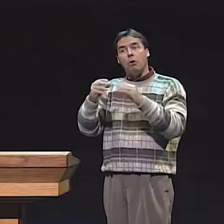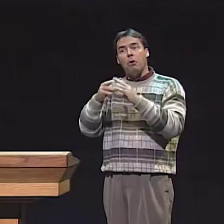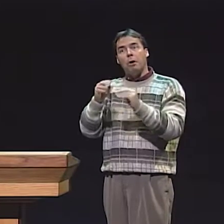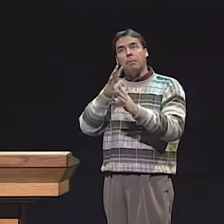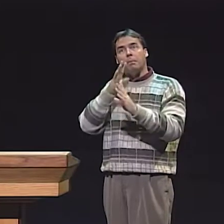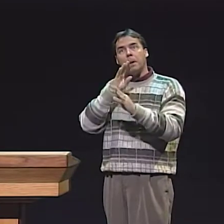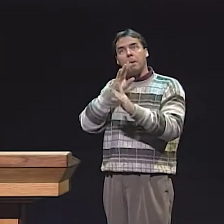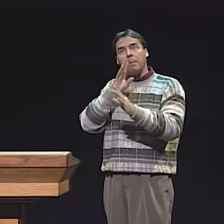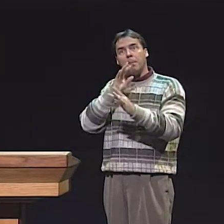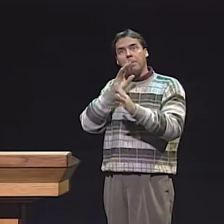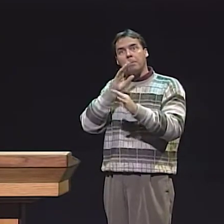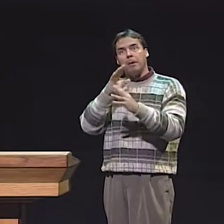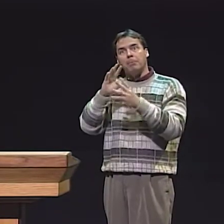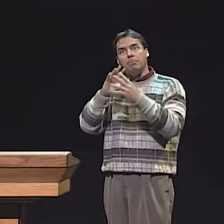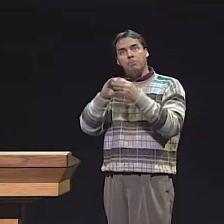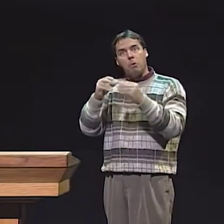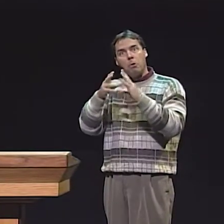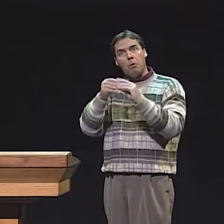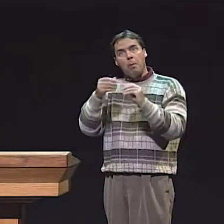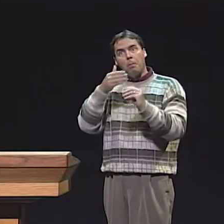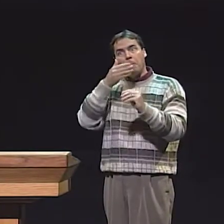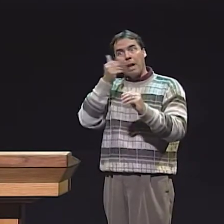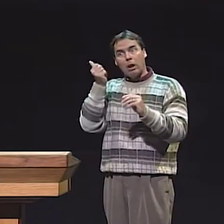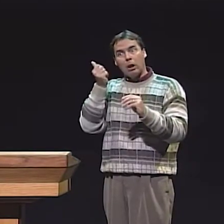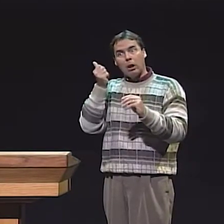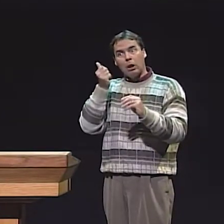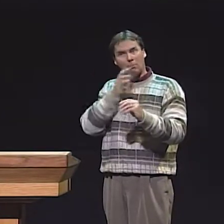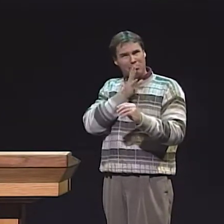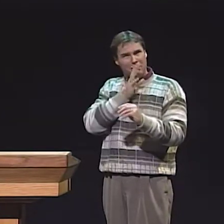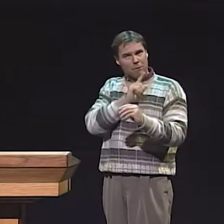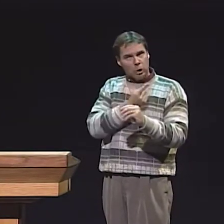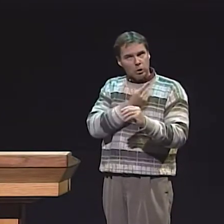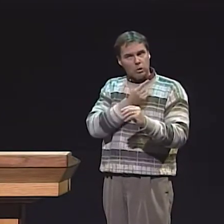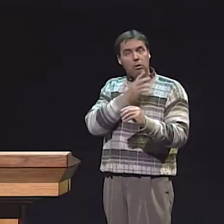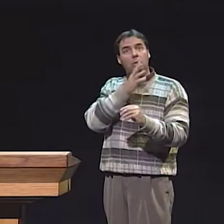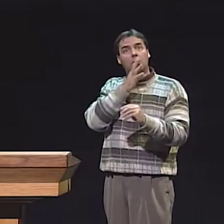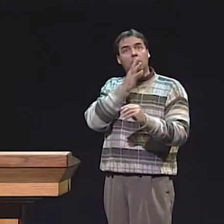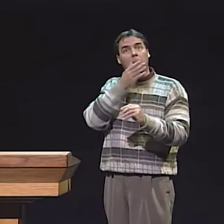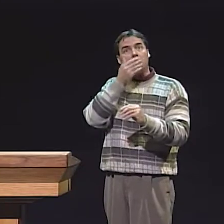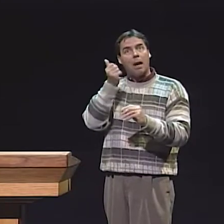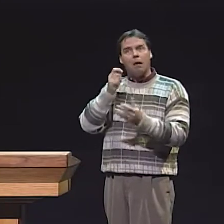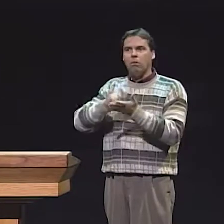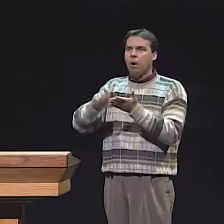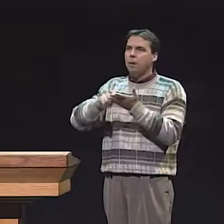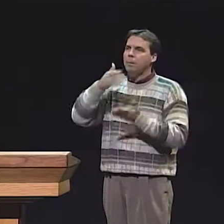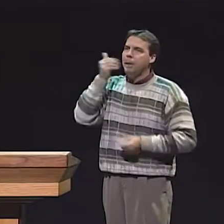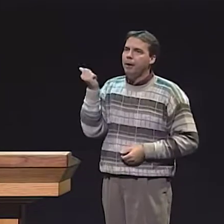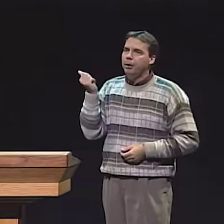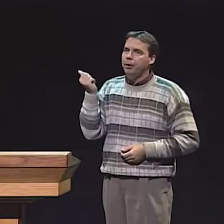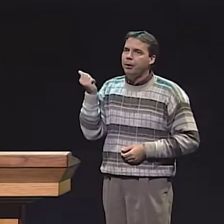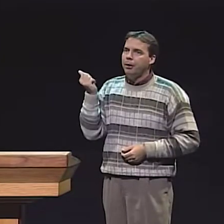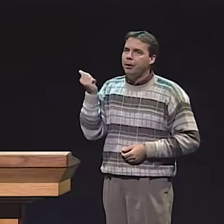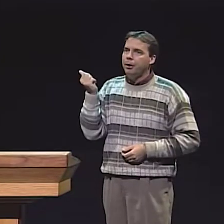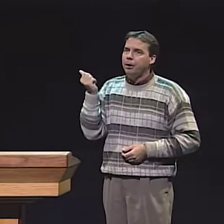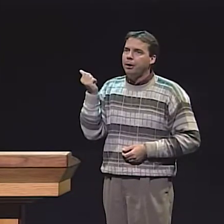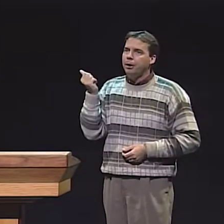SPEAKING ABILITIES, STORYTELLING ABILITIES ARE RELATED IN SOME WAY TO THEIR WRITING ABILITY,